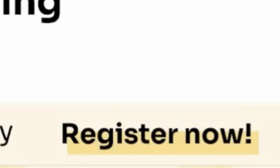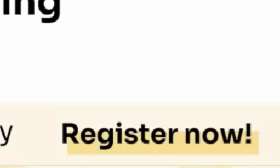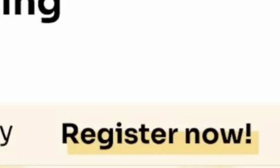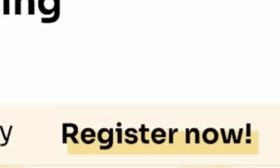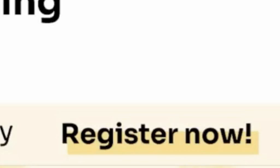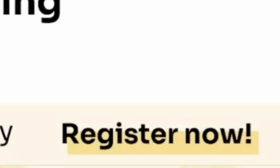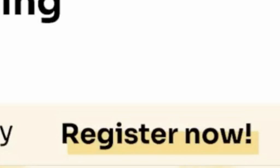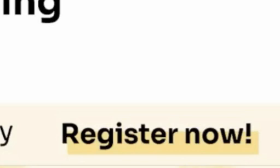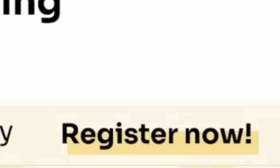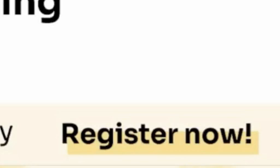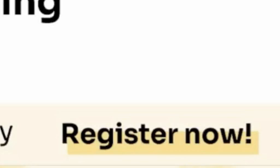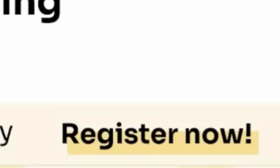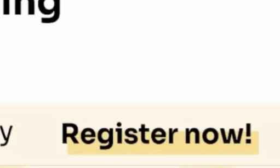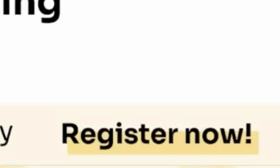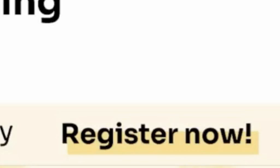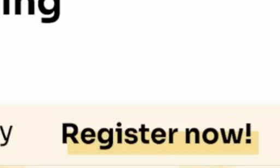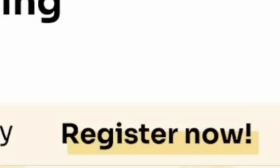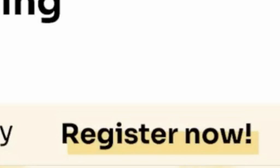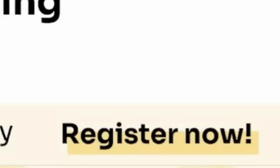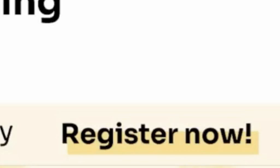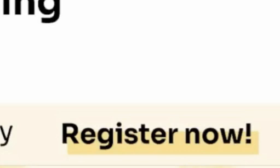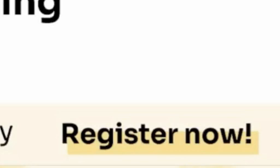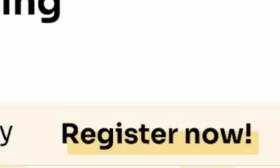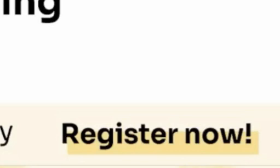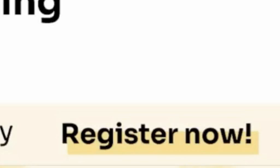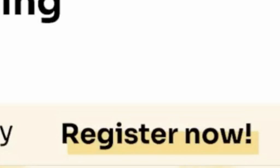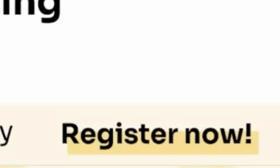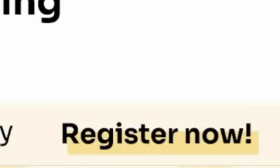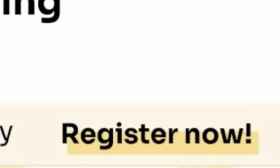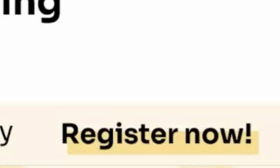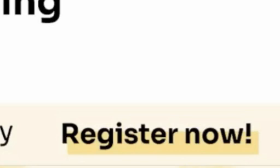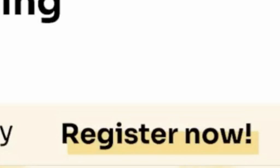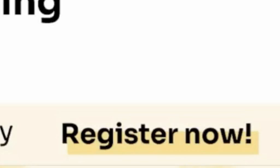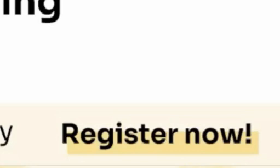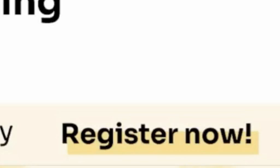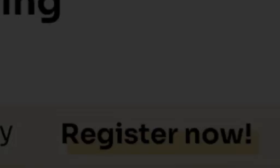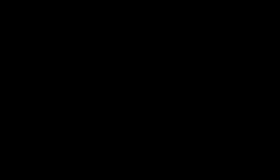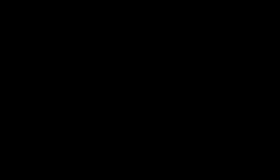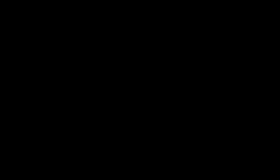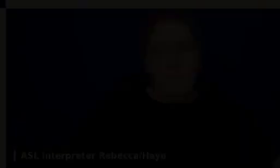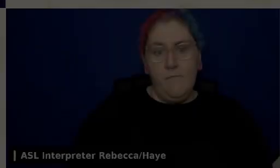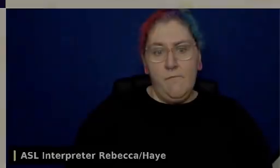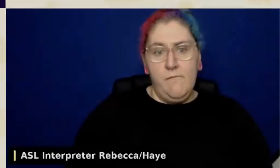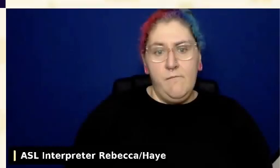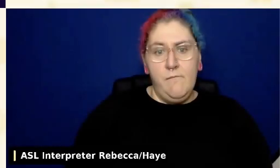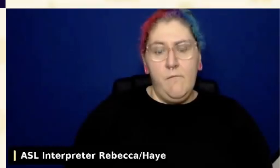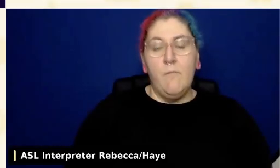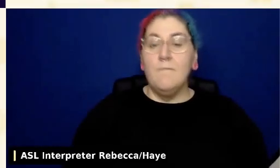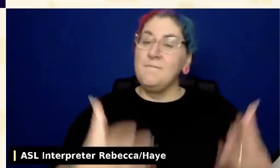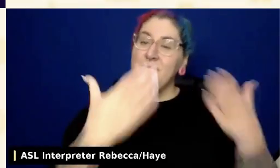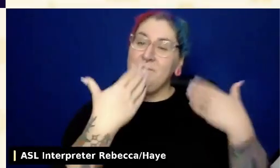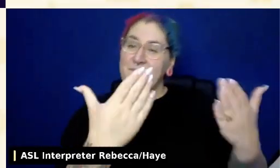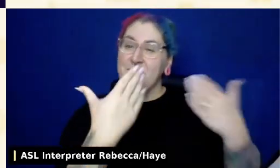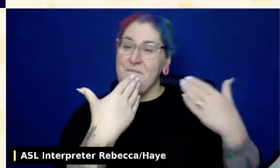This session was recorded on September 28th, 2023. Thank you to Equalize Digital